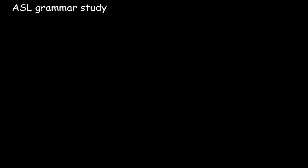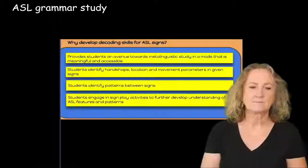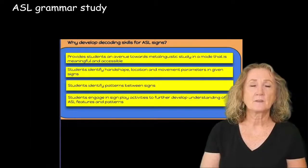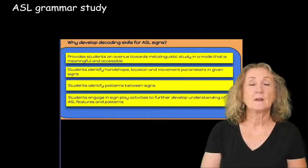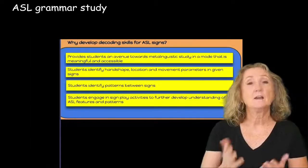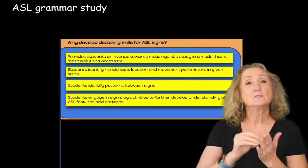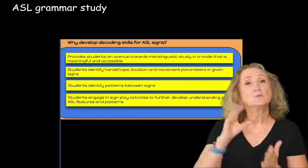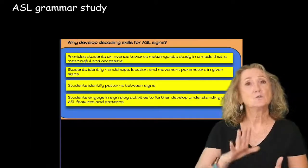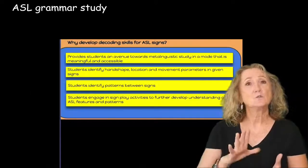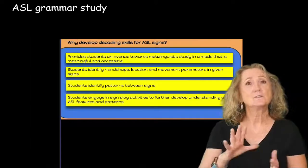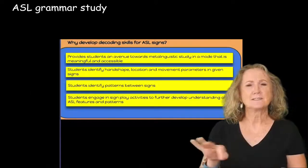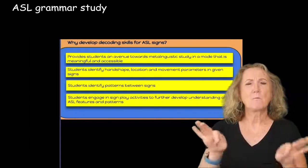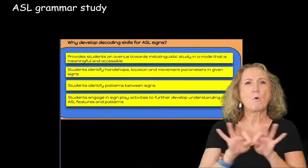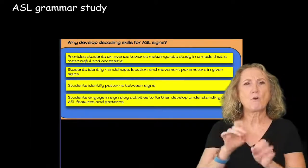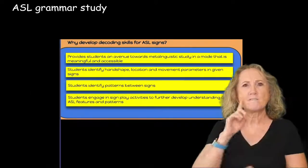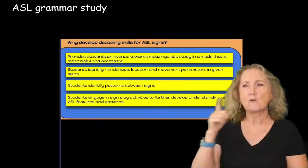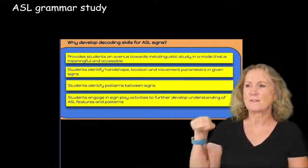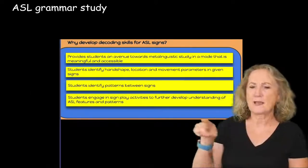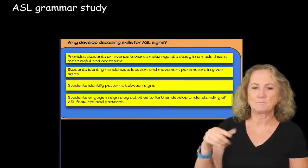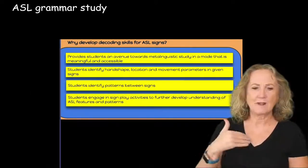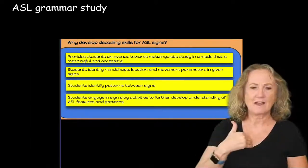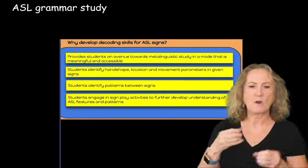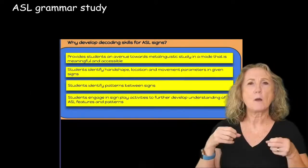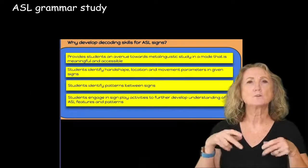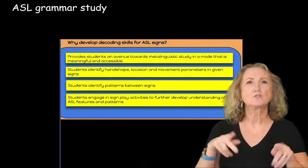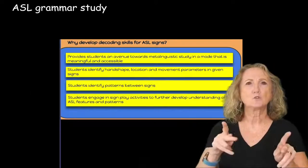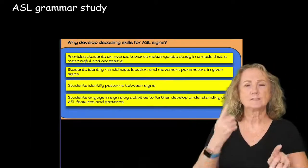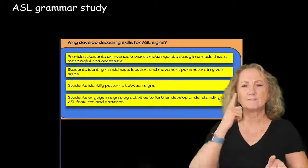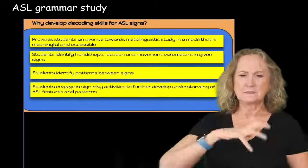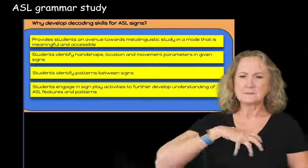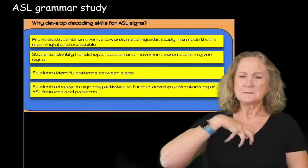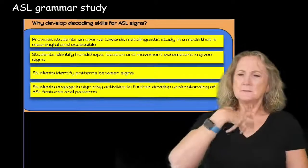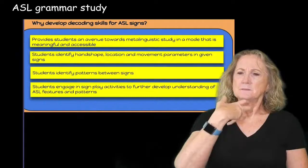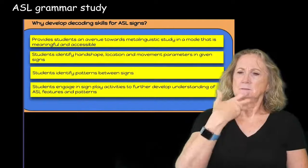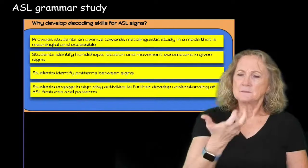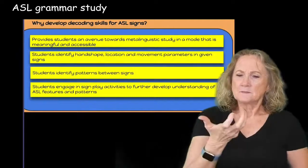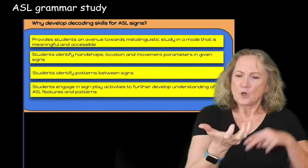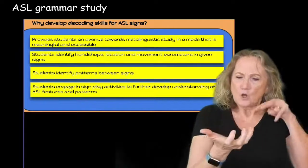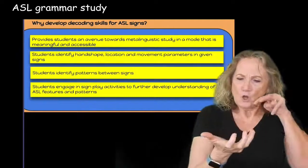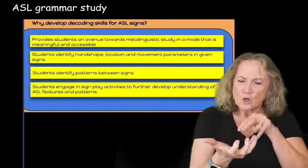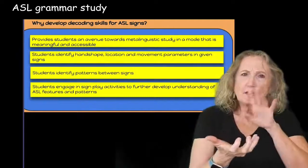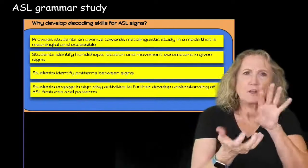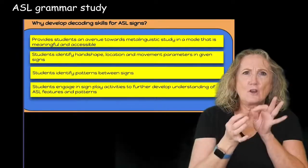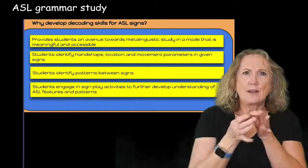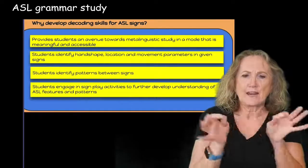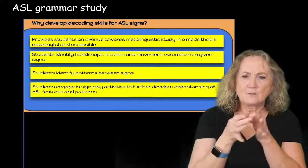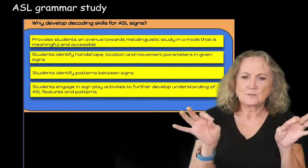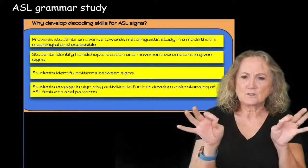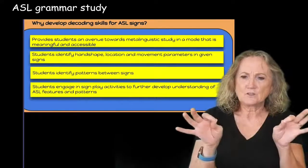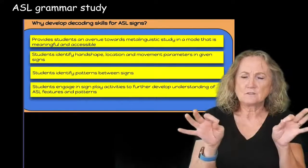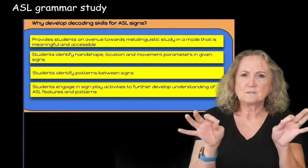these three it's important for students